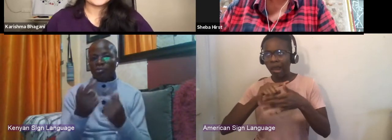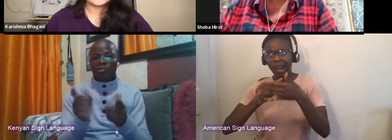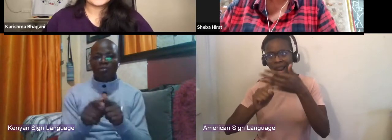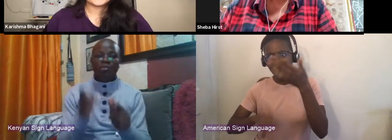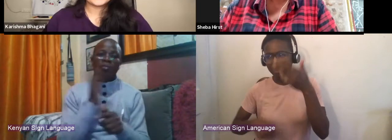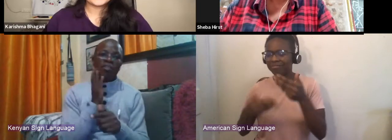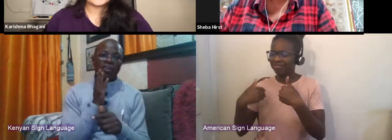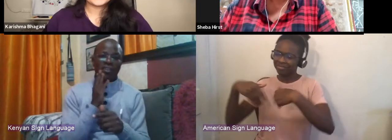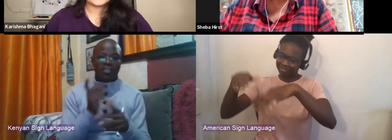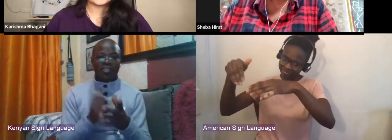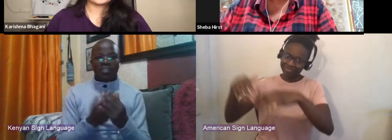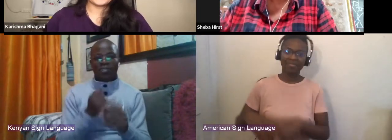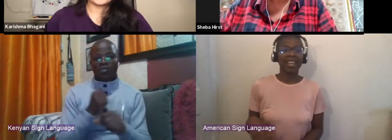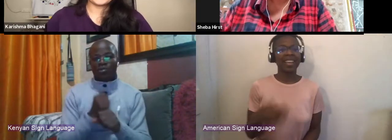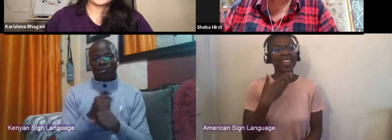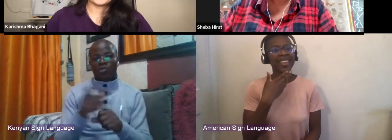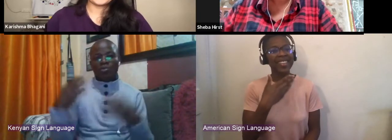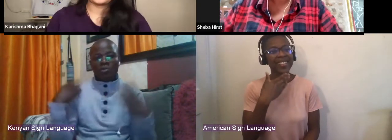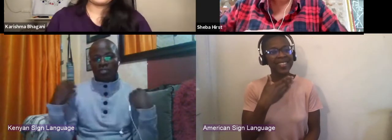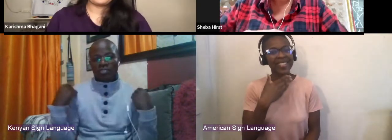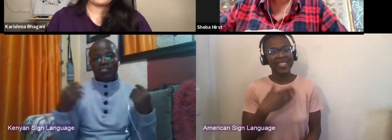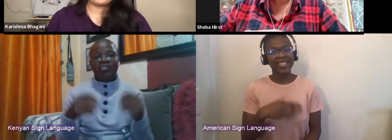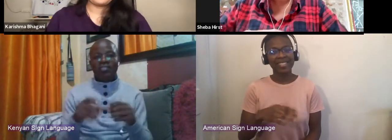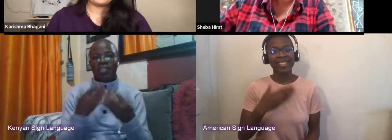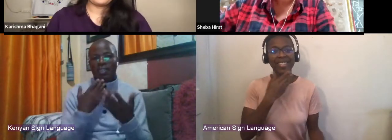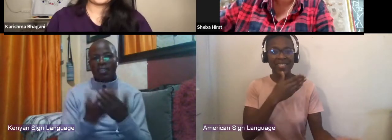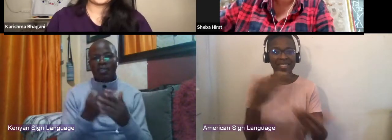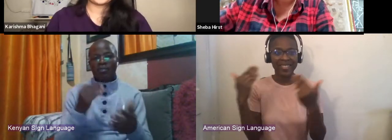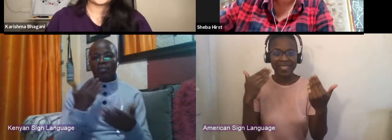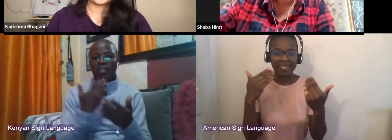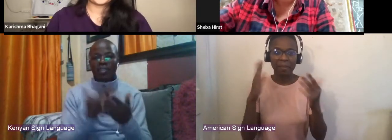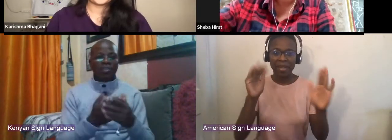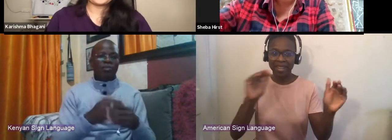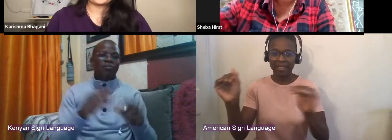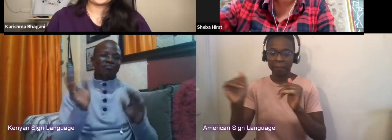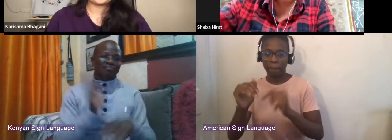Thank you. Take care. And thank you everyone. Bye Bye.